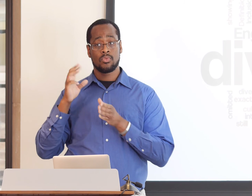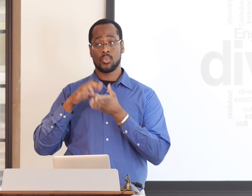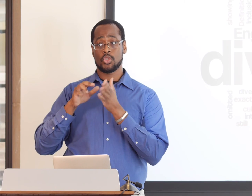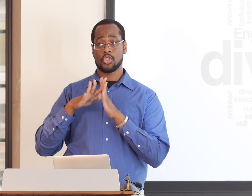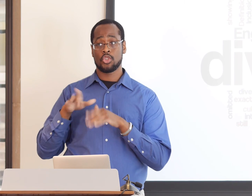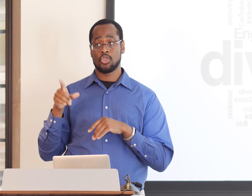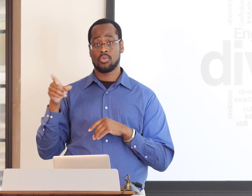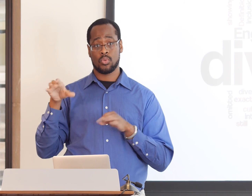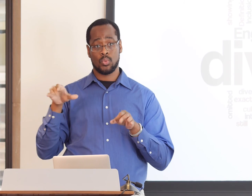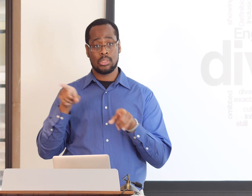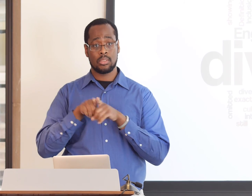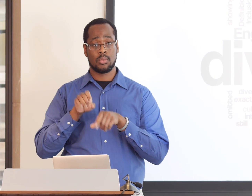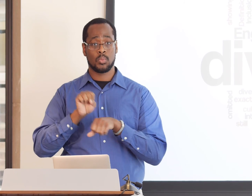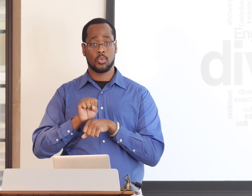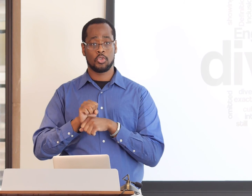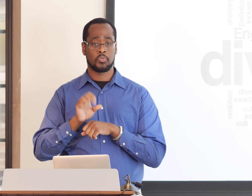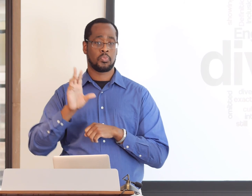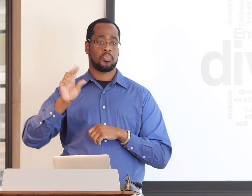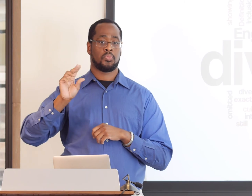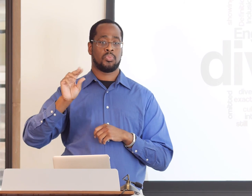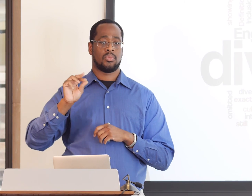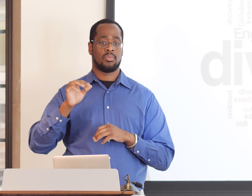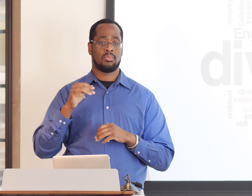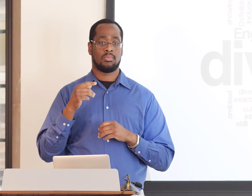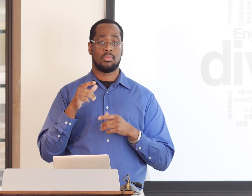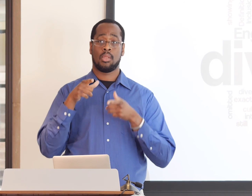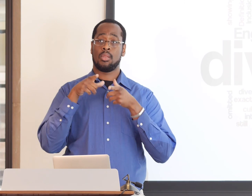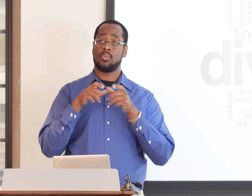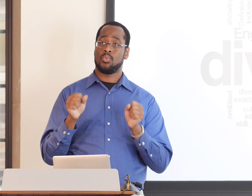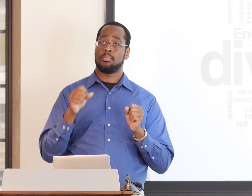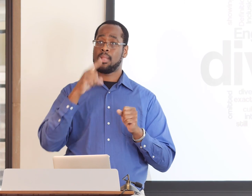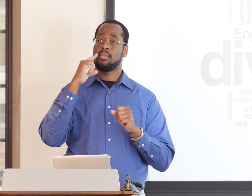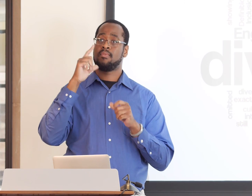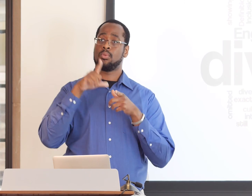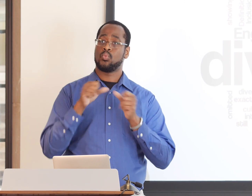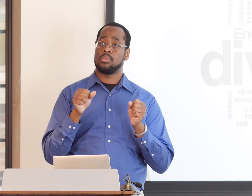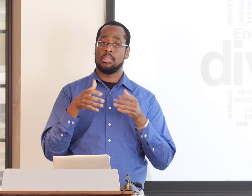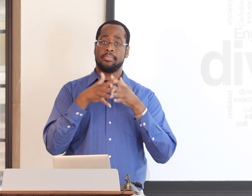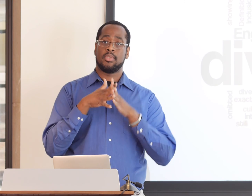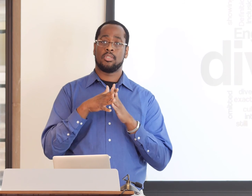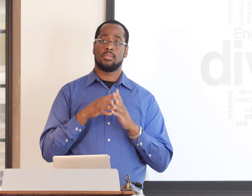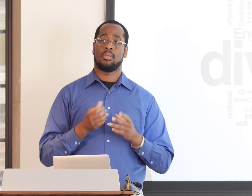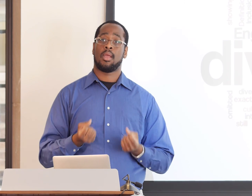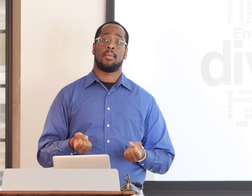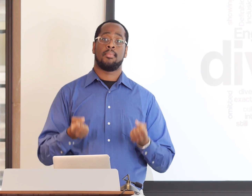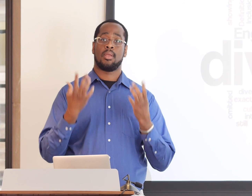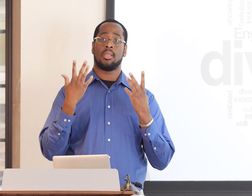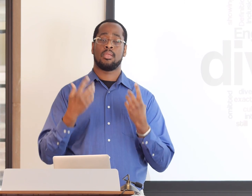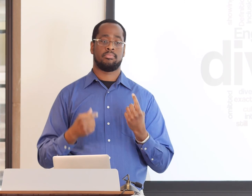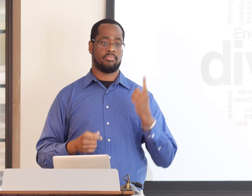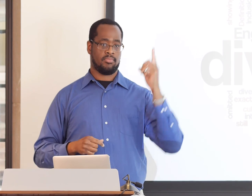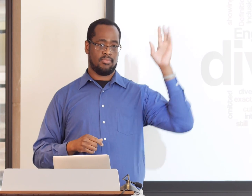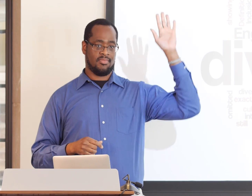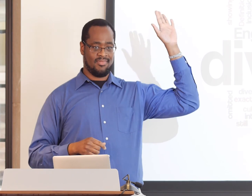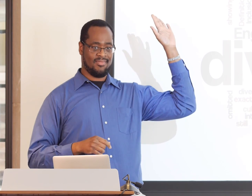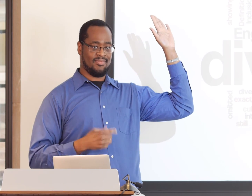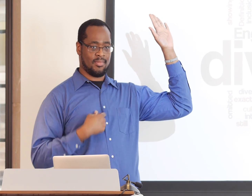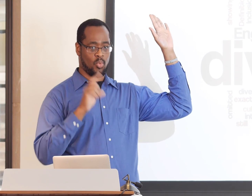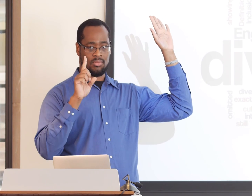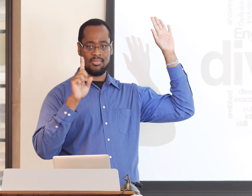I'm not the only person who can do this research. There are other linguists out there,